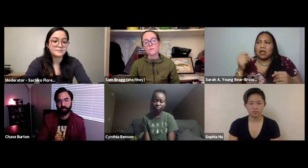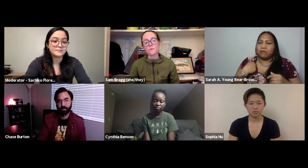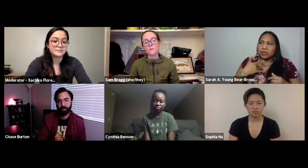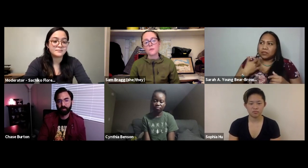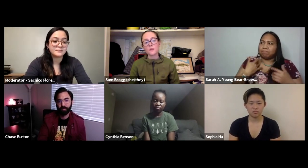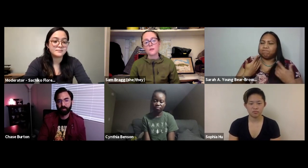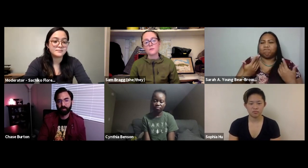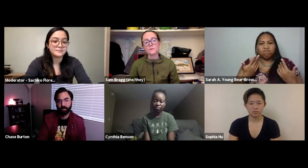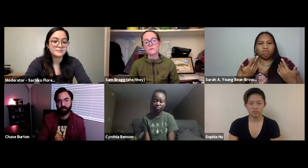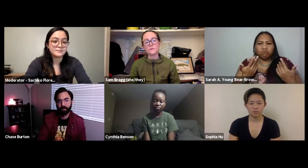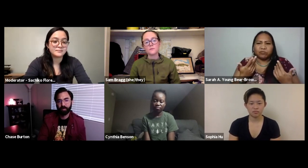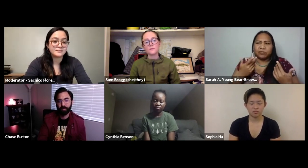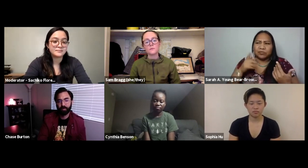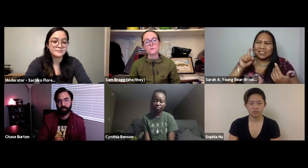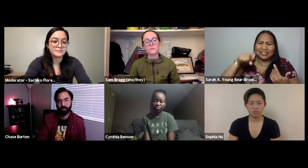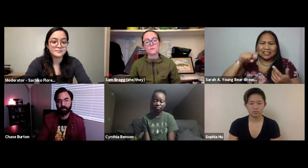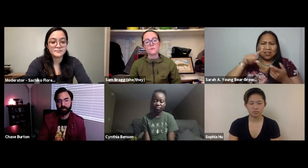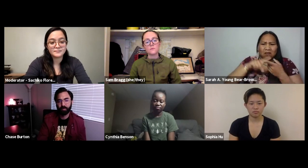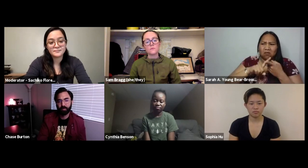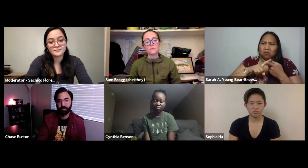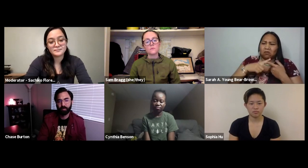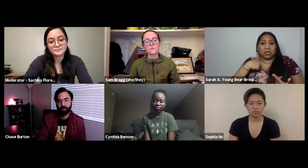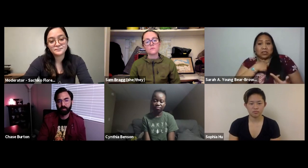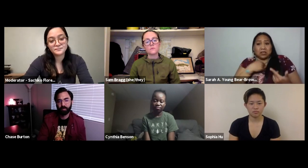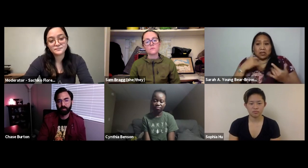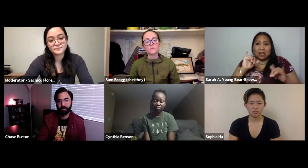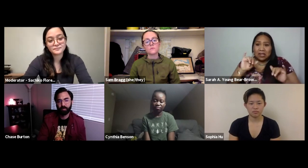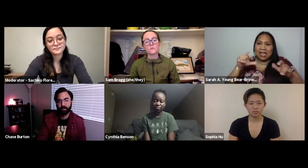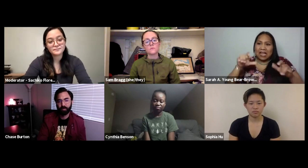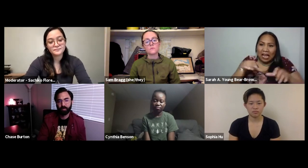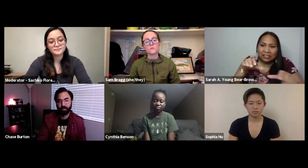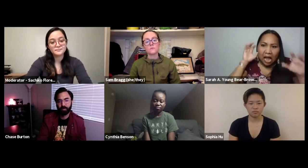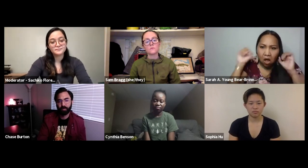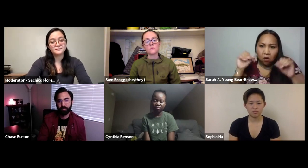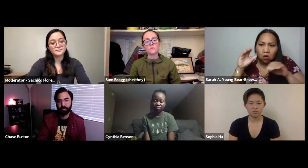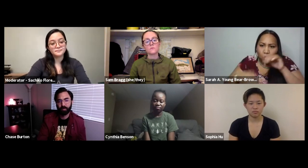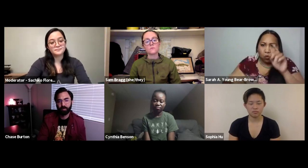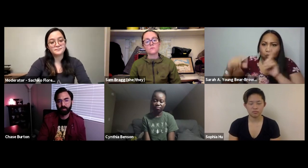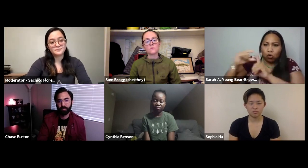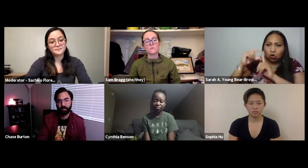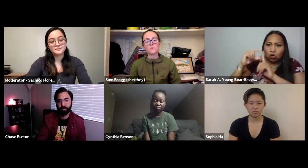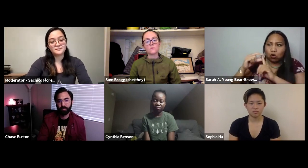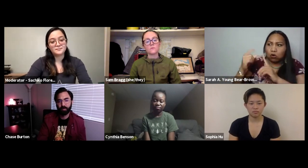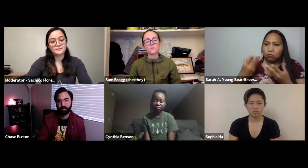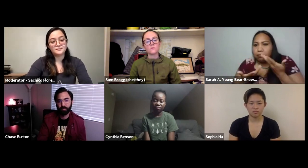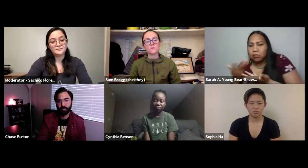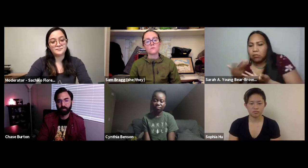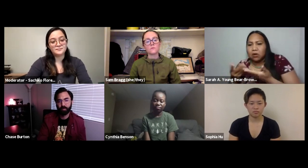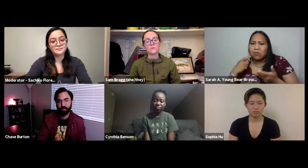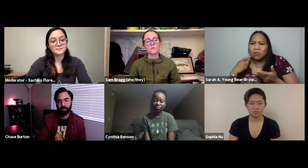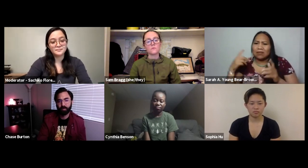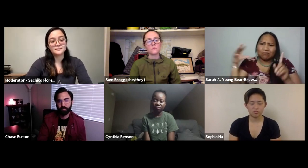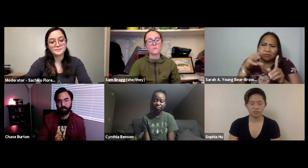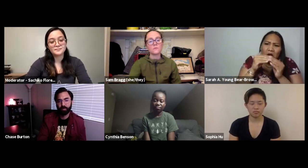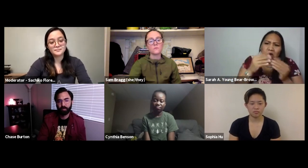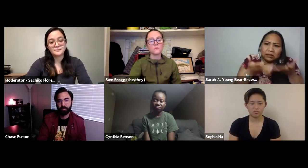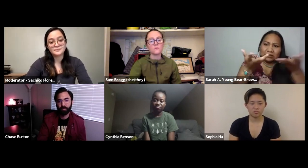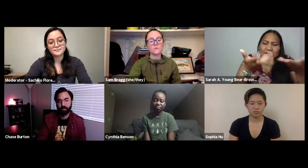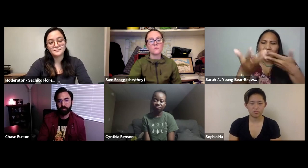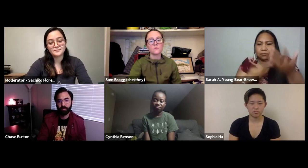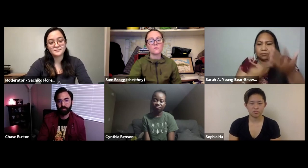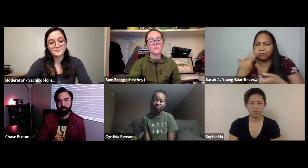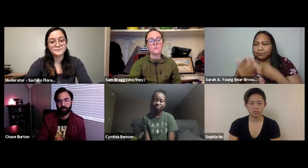You just can't, but I felt like we need to take some action and speak loudly in that